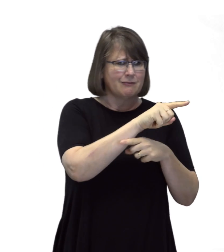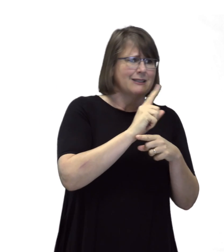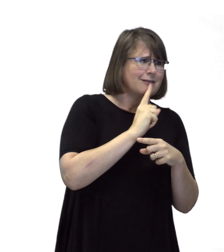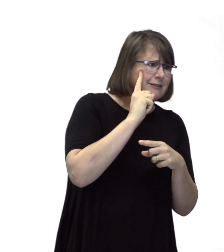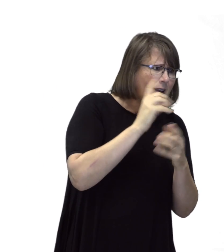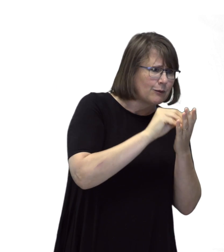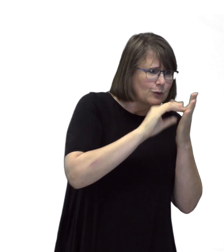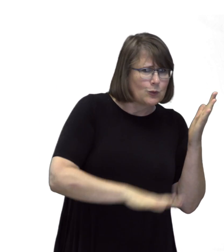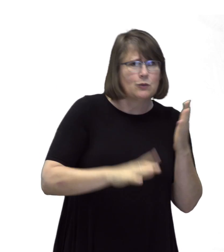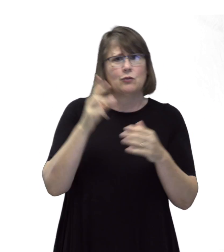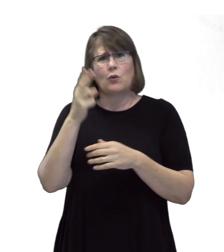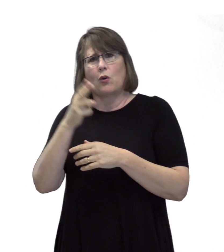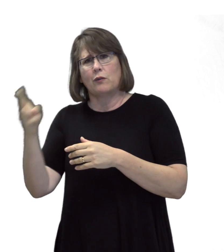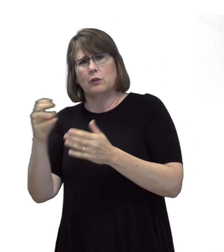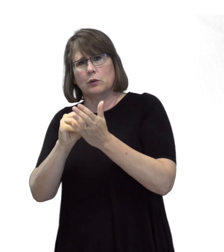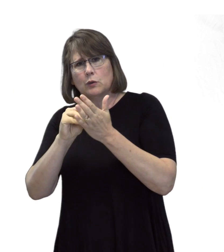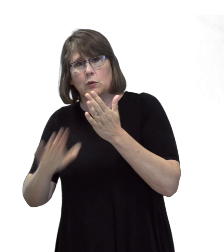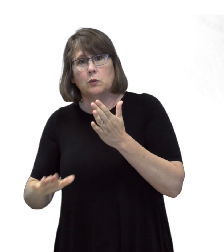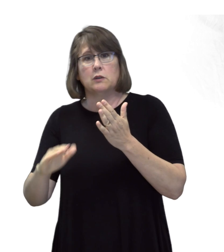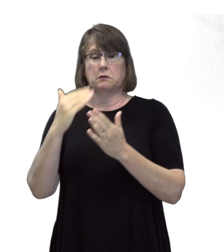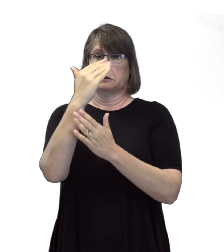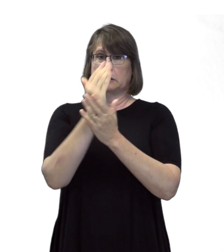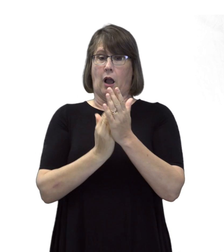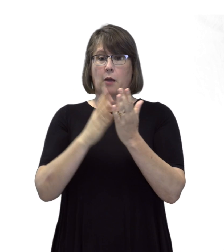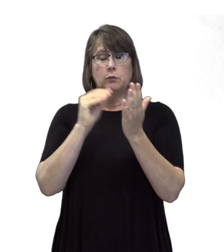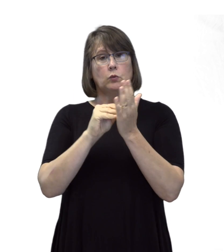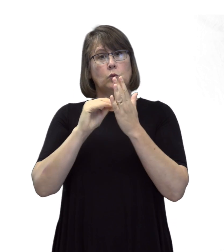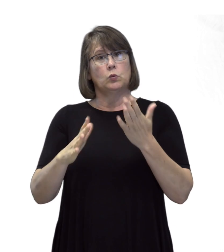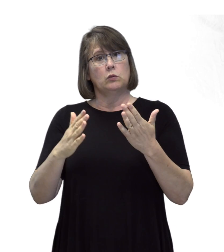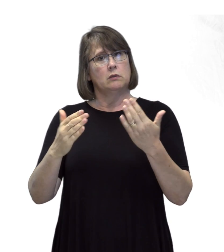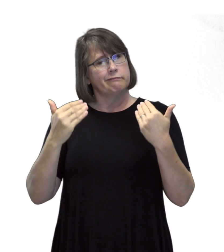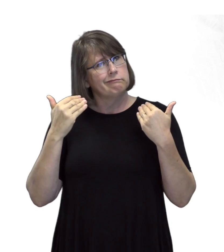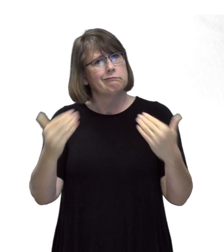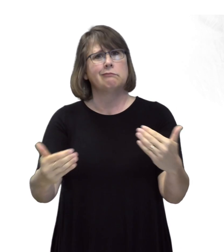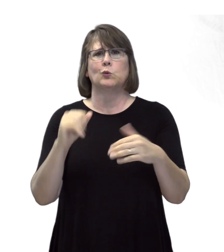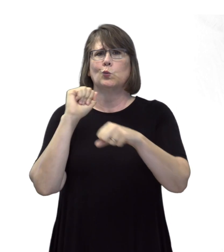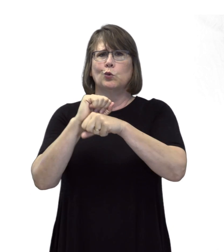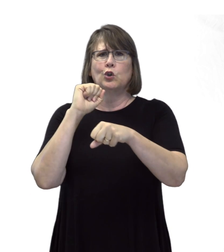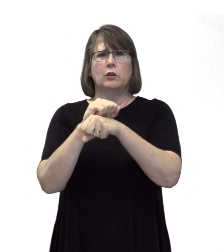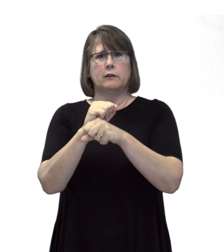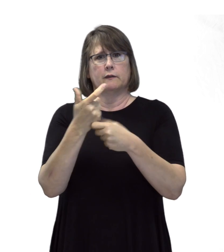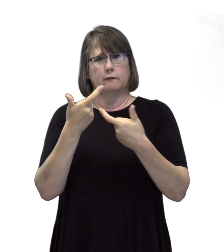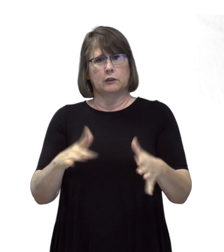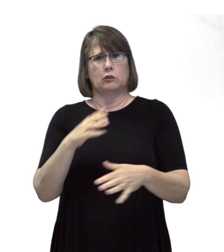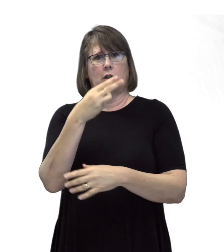for deaf and hard of hearing students. Some may plan to work right after high school,